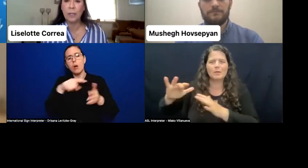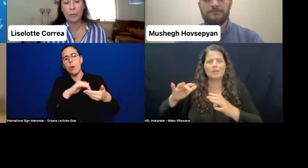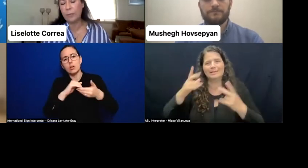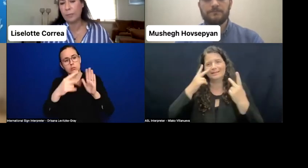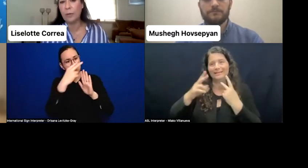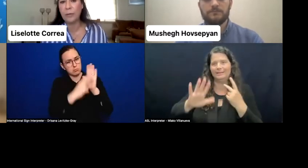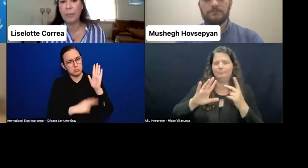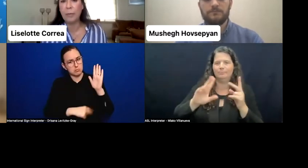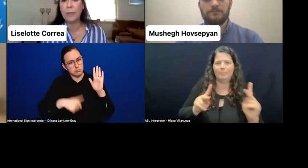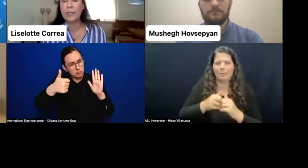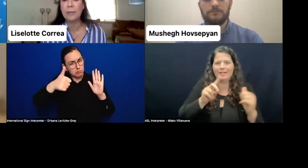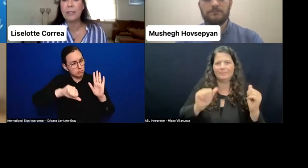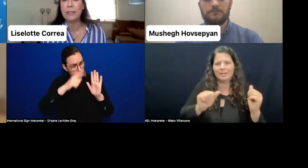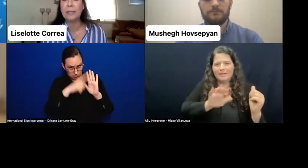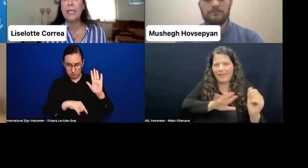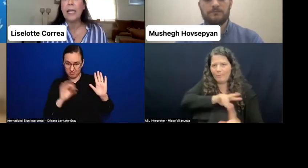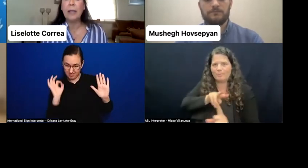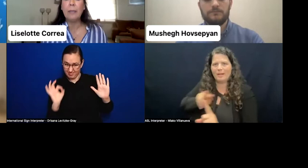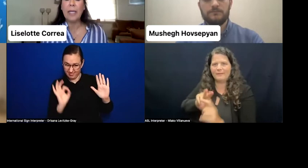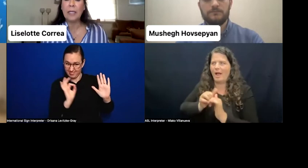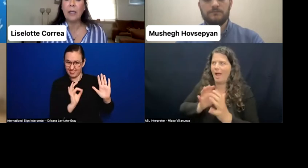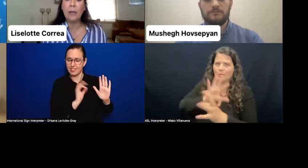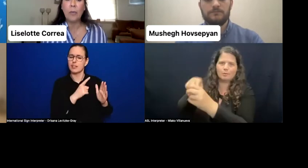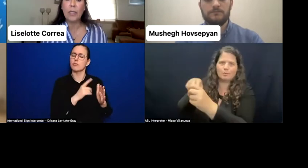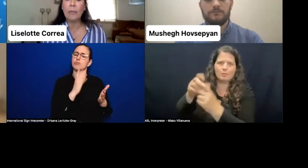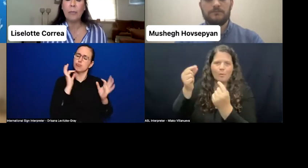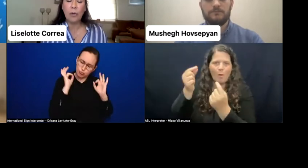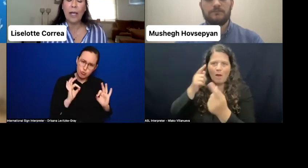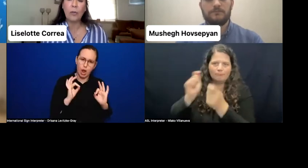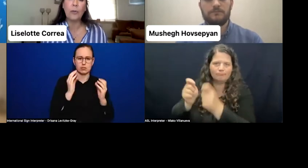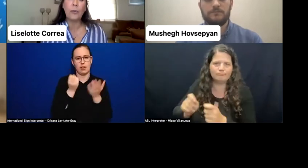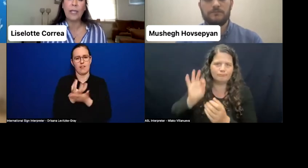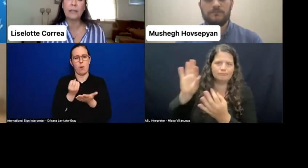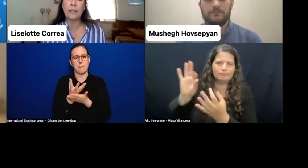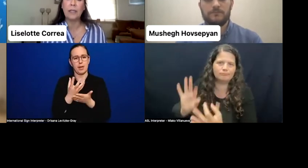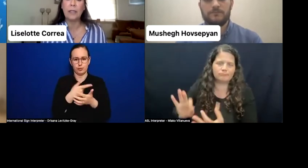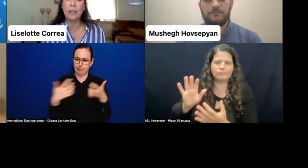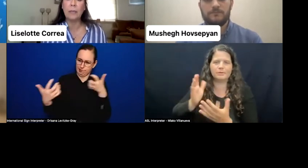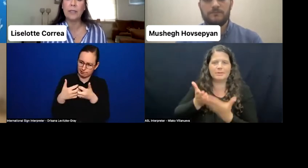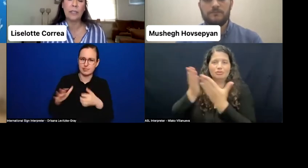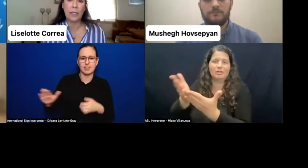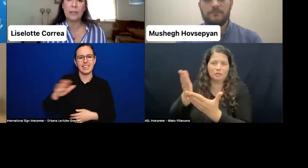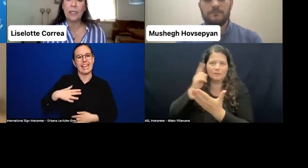of the people with disabilities, and make more accurate materials.